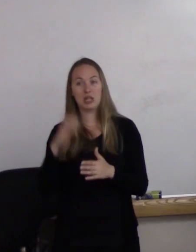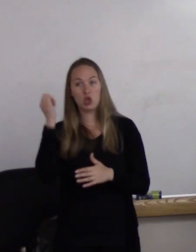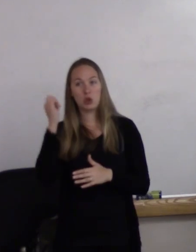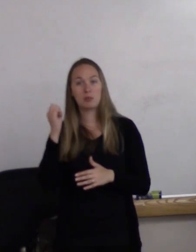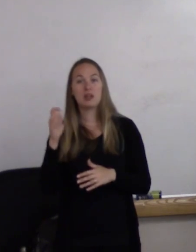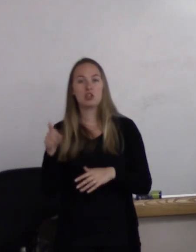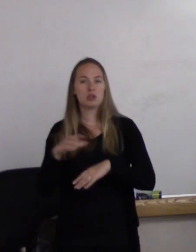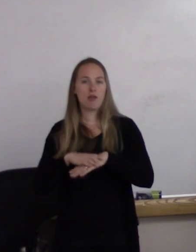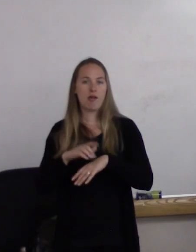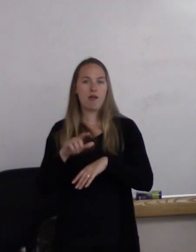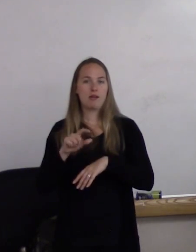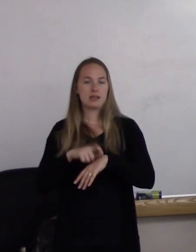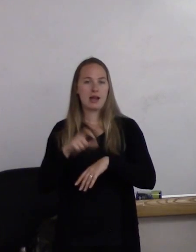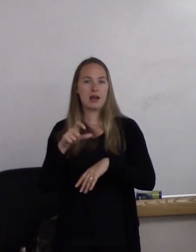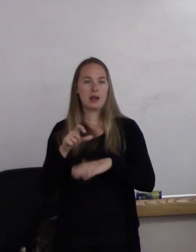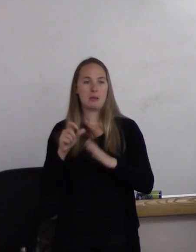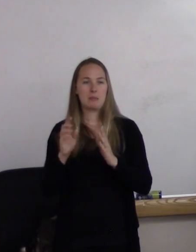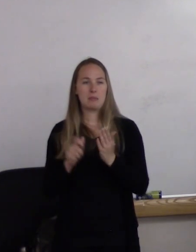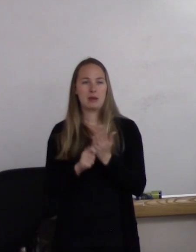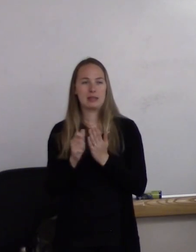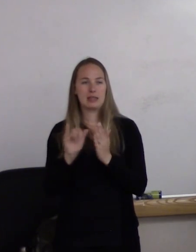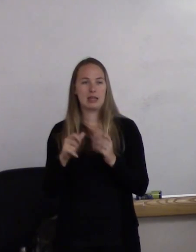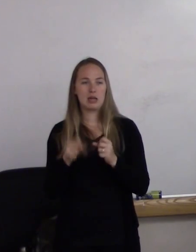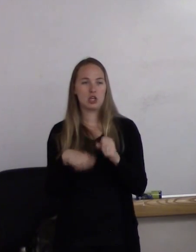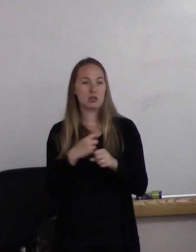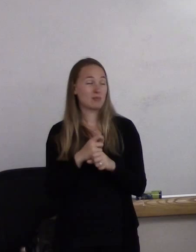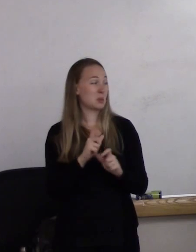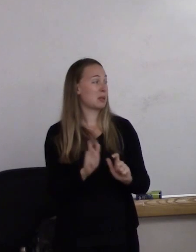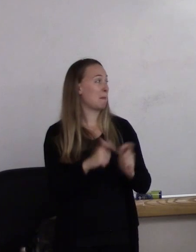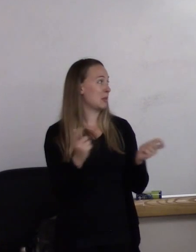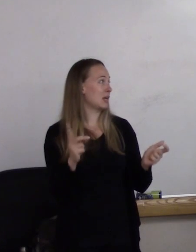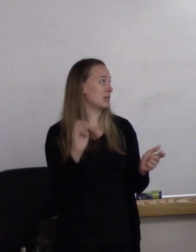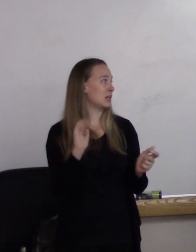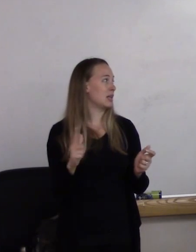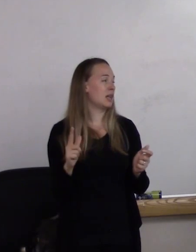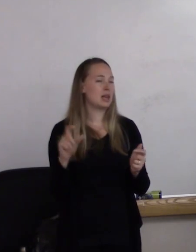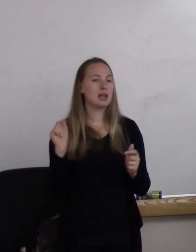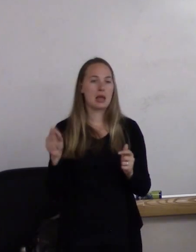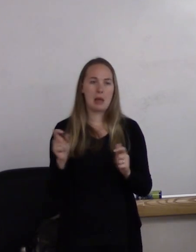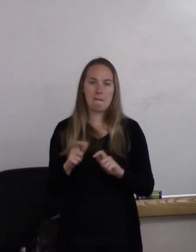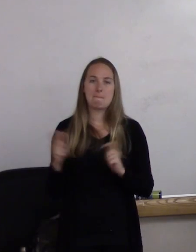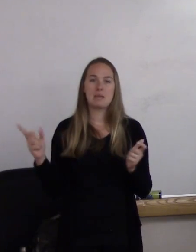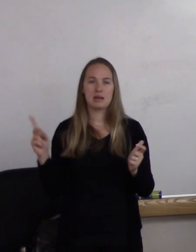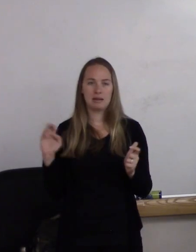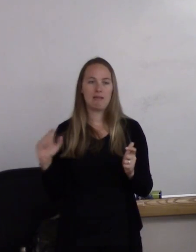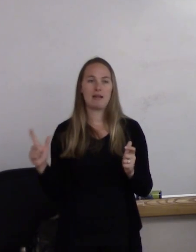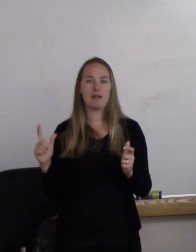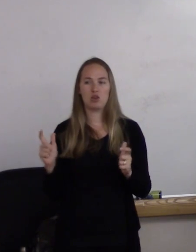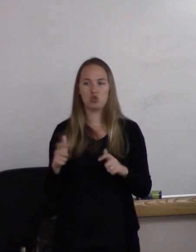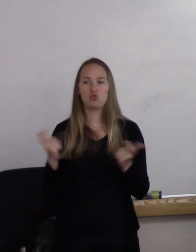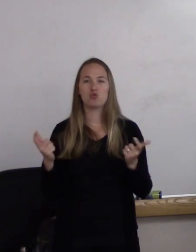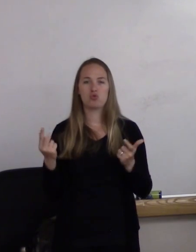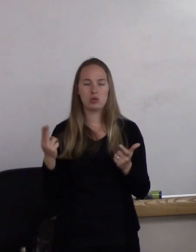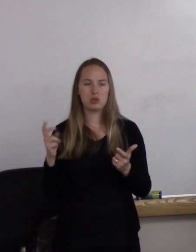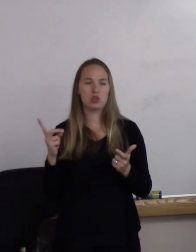was on Time magazine of that year. It was a huge deal. Huge deal.